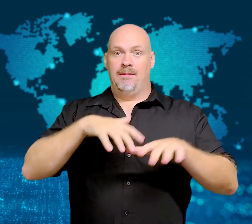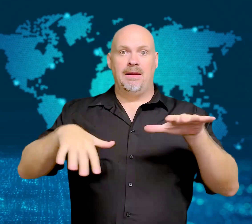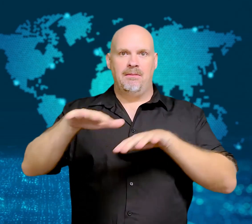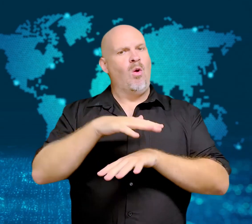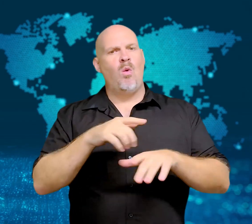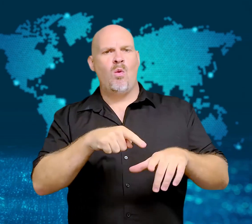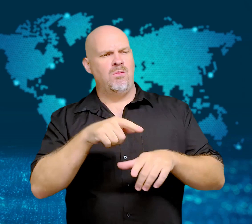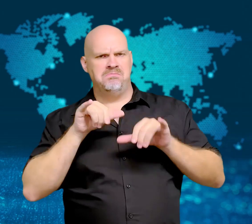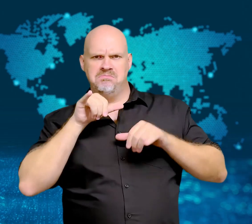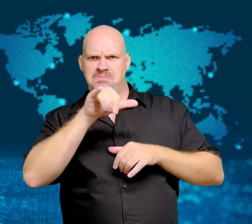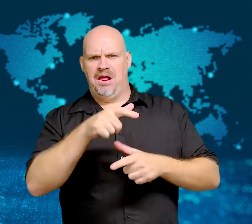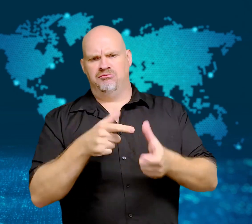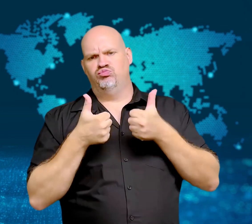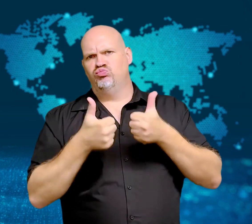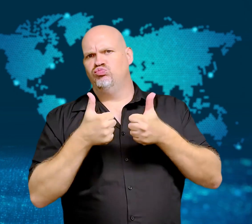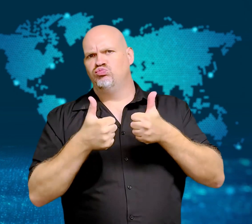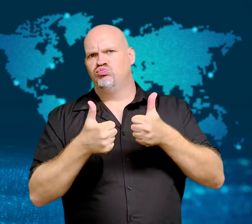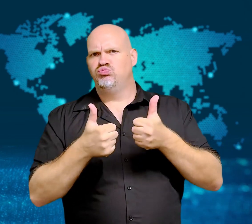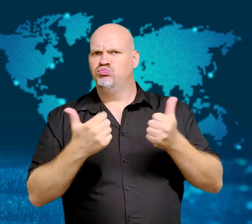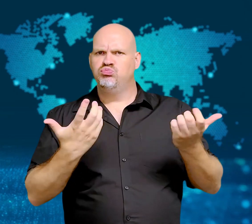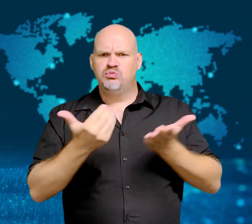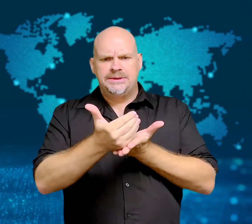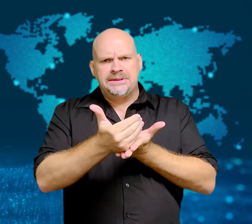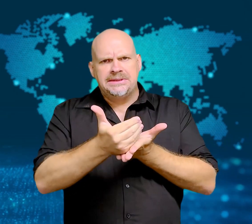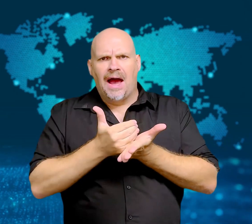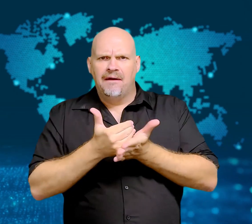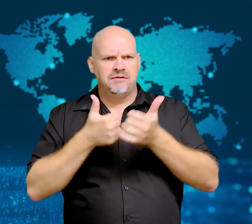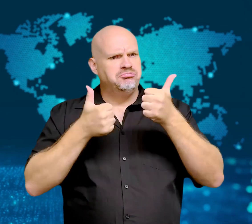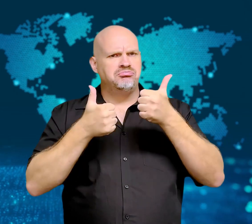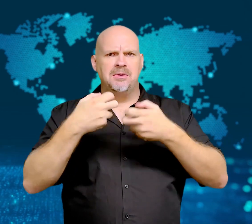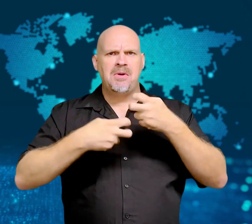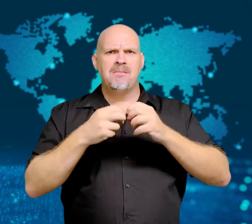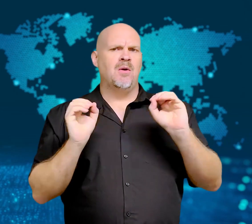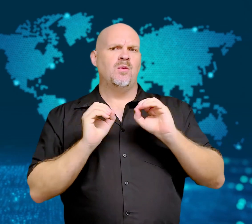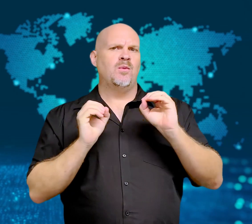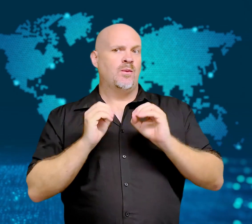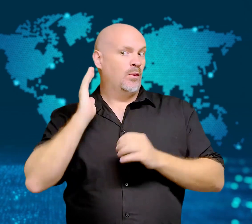the 737 Max was safe to fly.